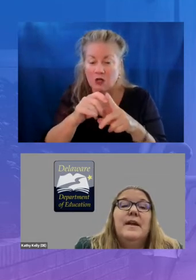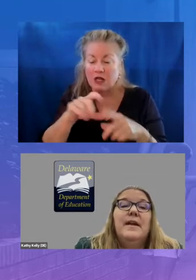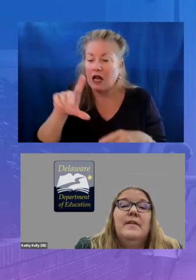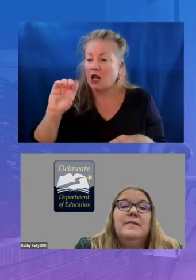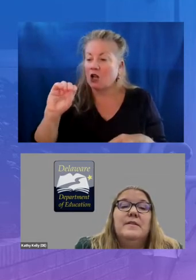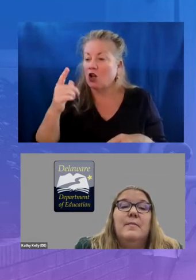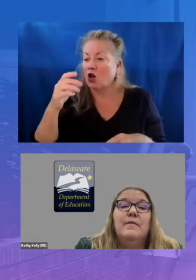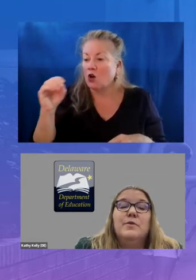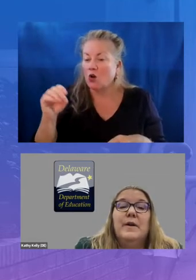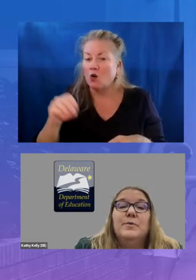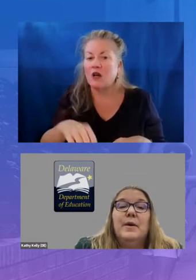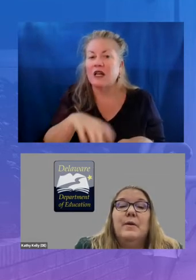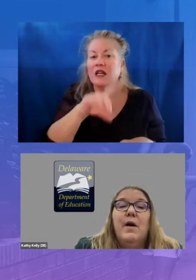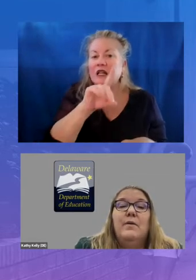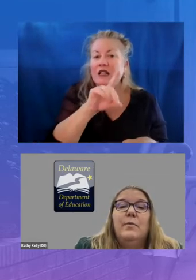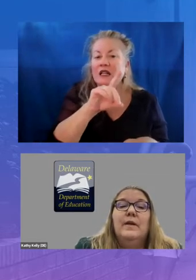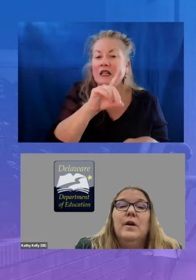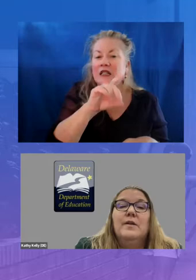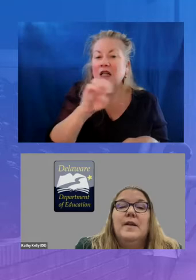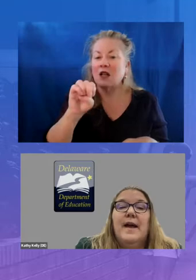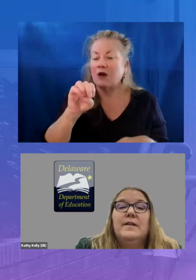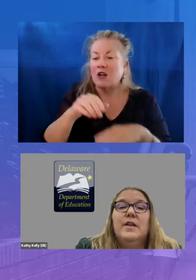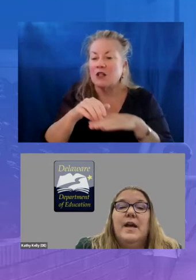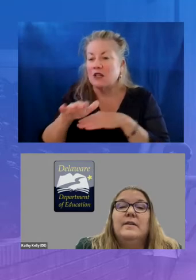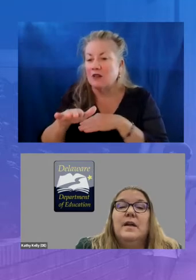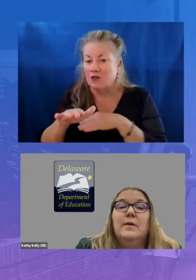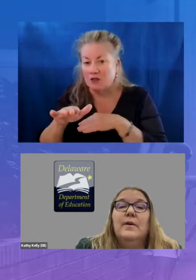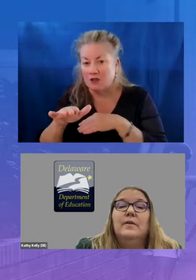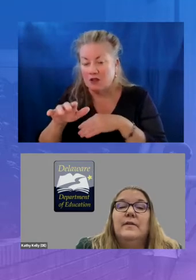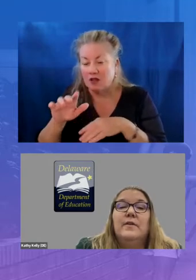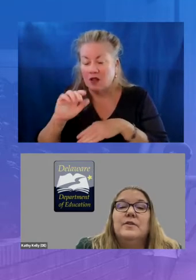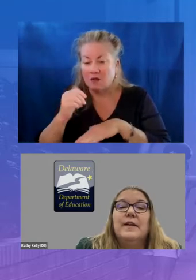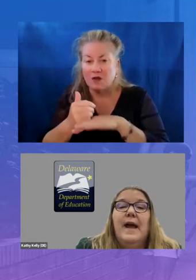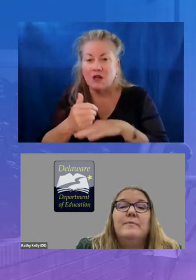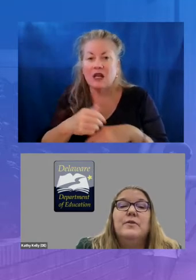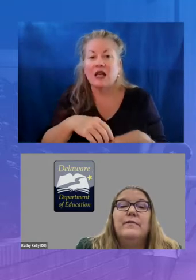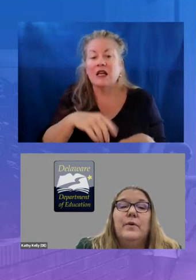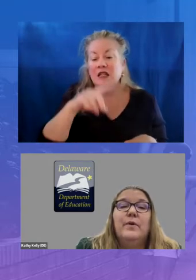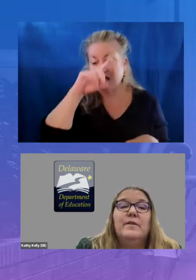in the summer of 2021 we launched the hashtag delaware delivers to capture the focus